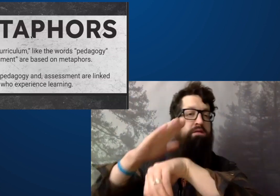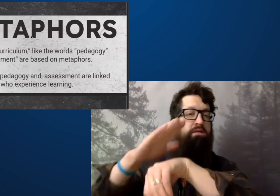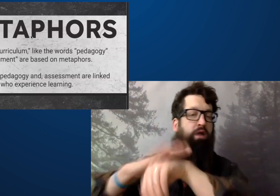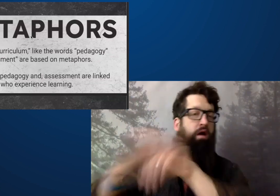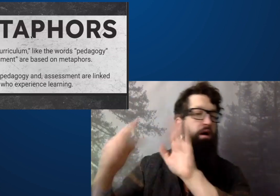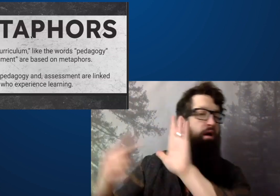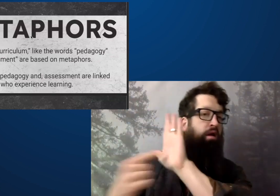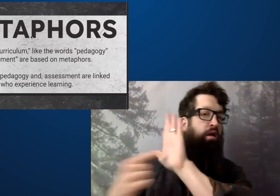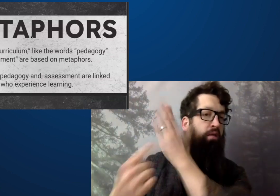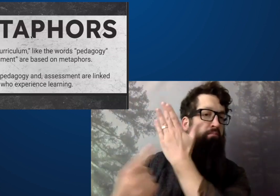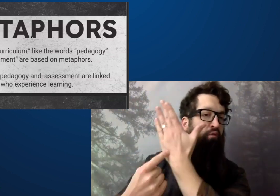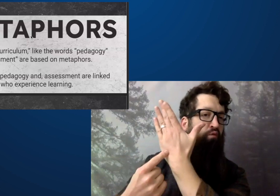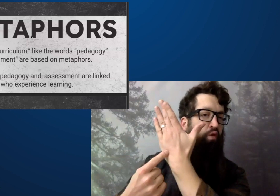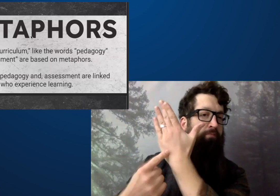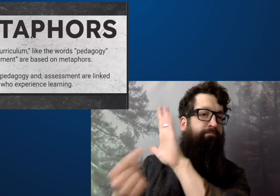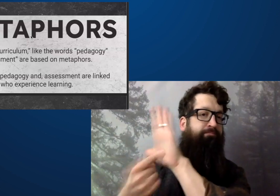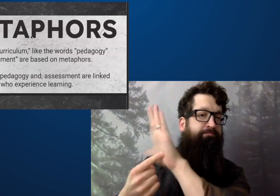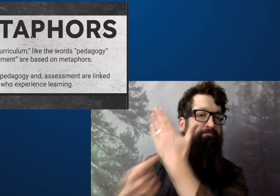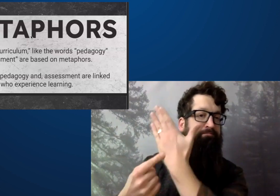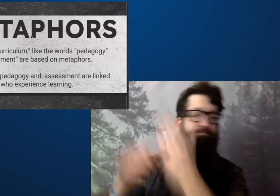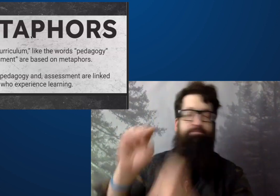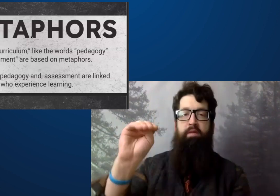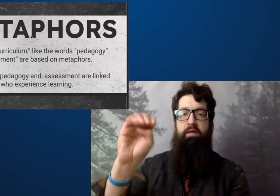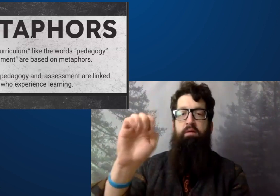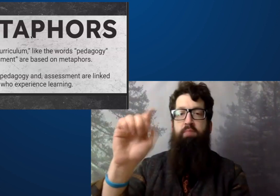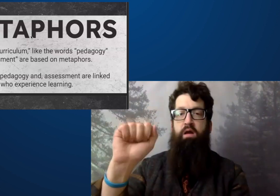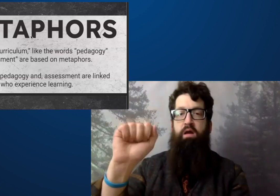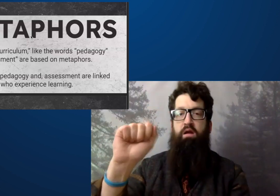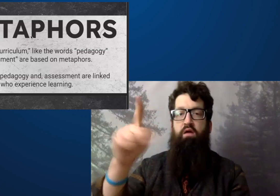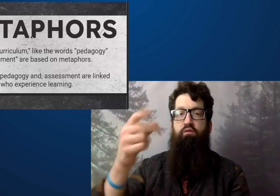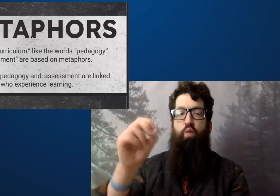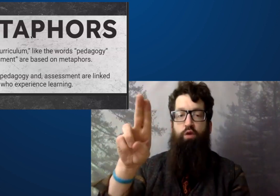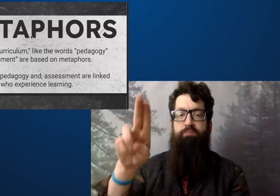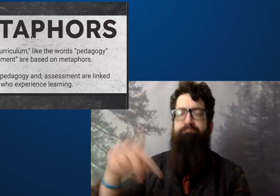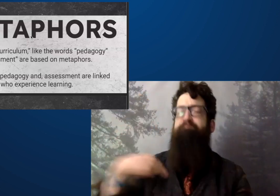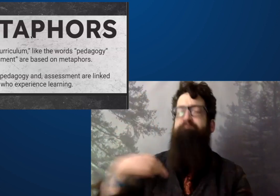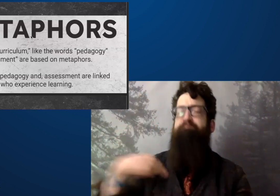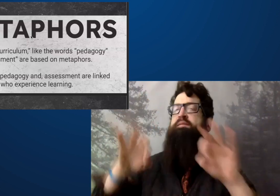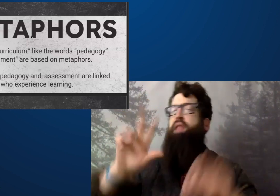And they all are based on metaphors.